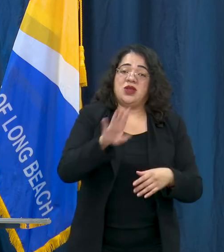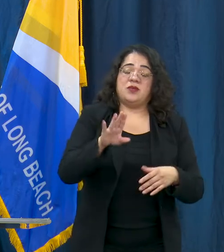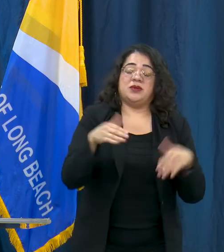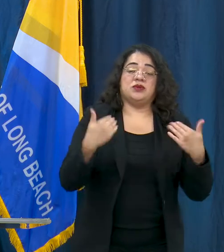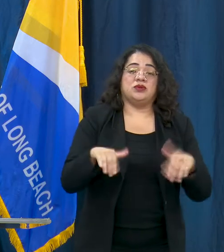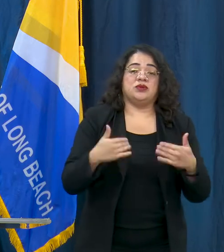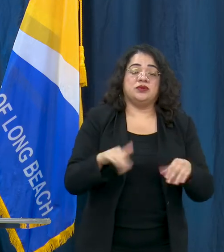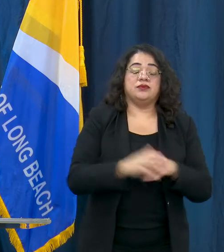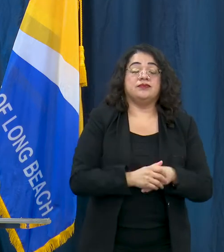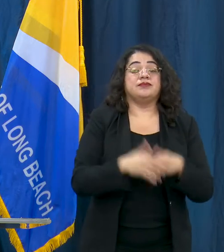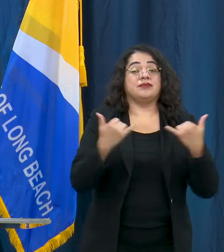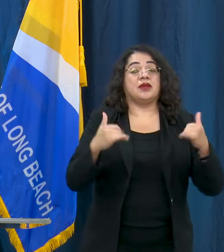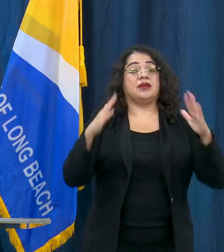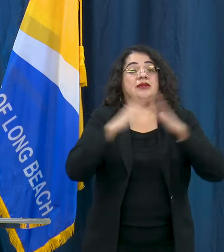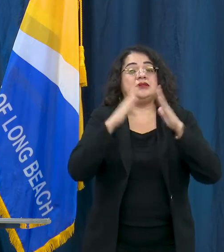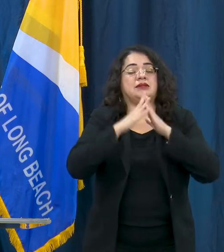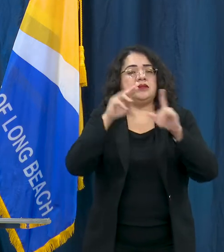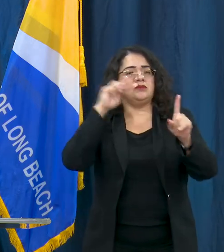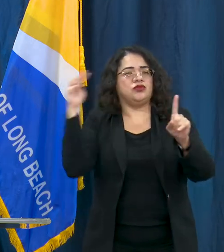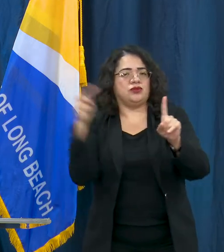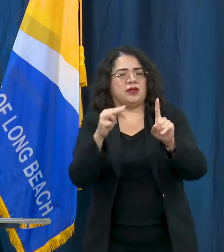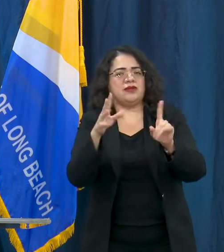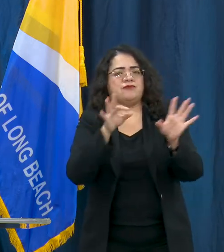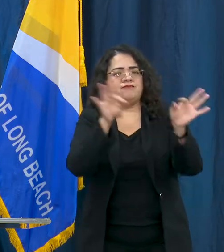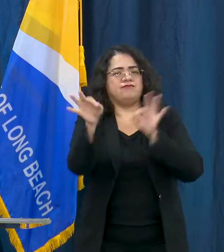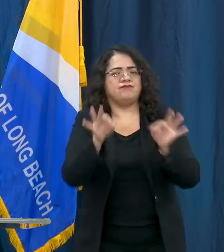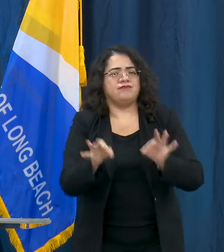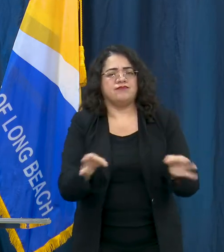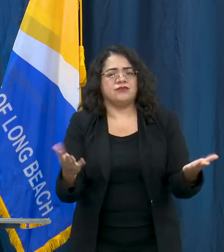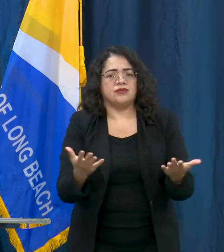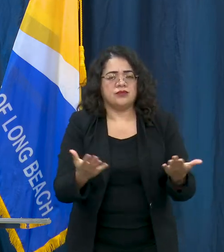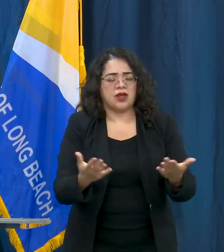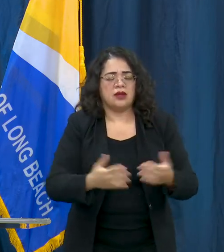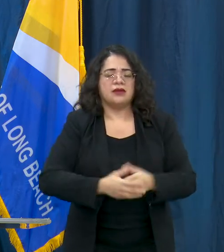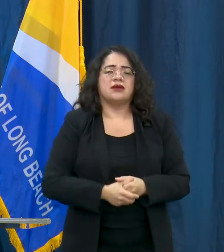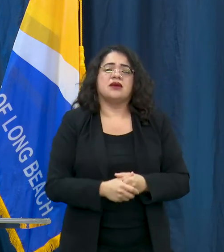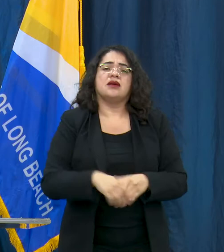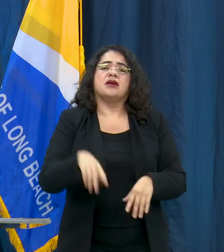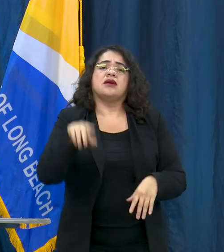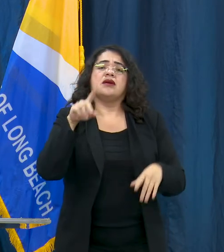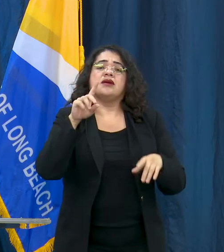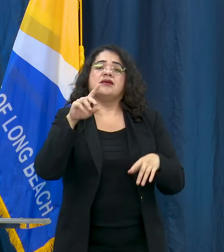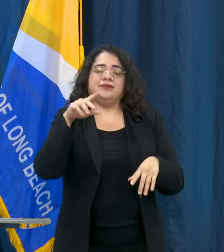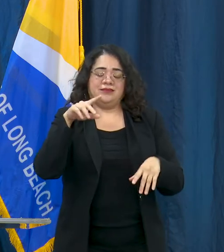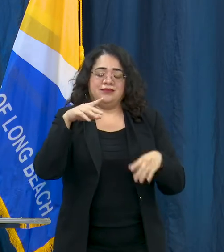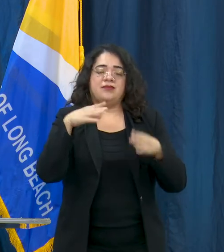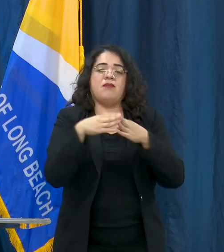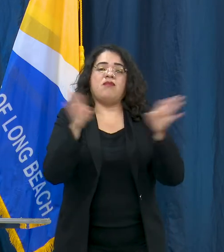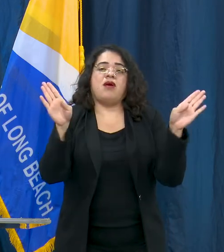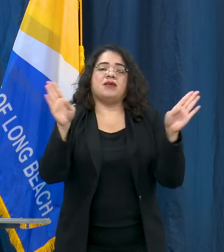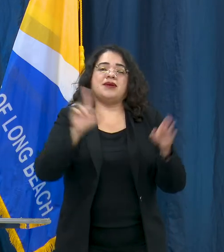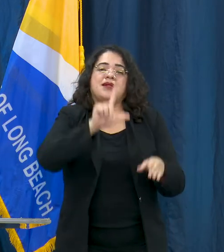the city perspective. I want to first update you that at our public library system we are launching a